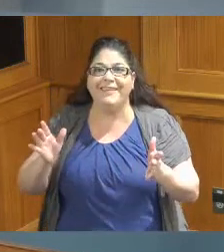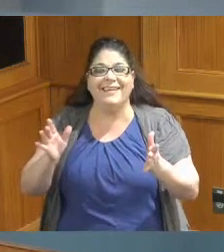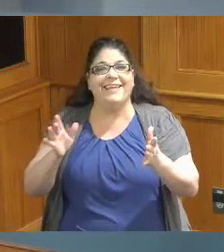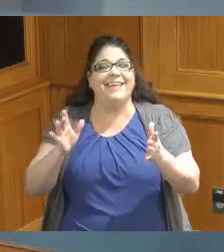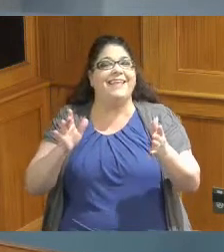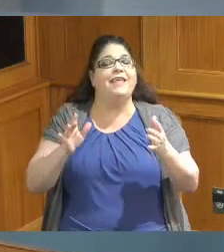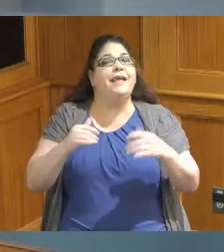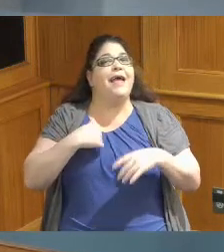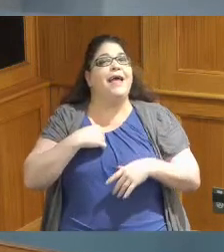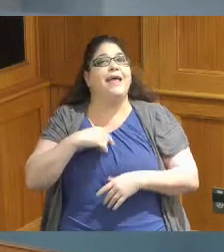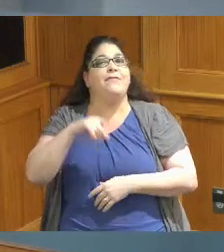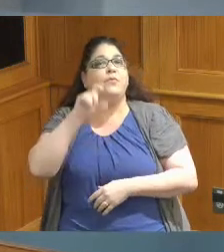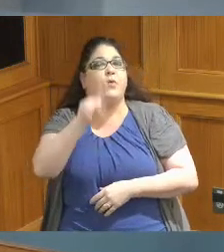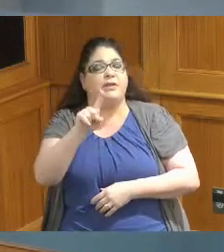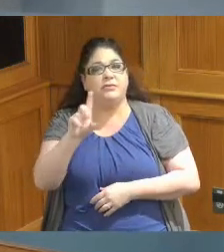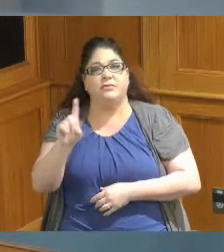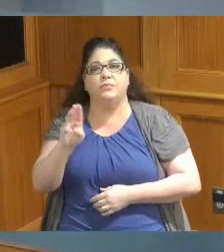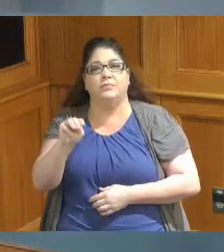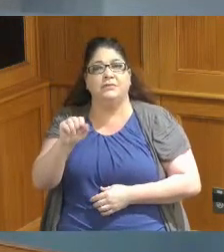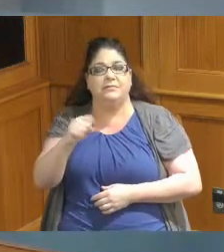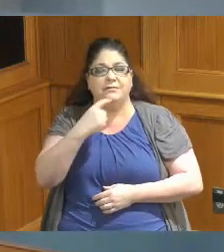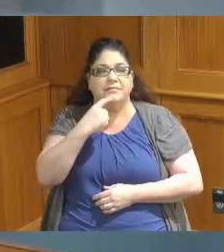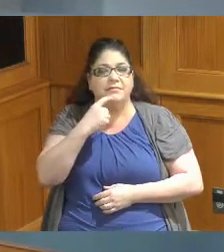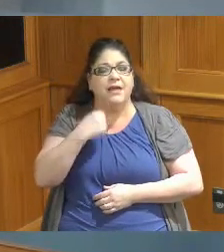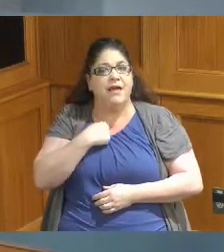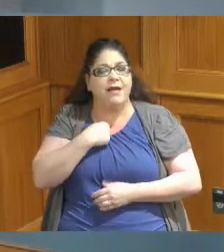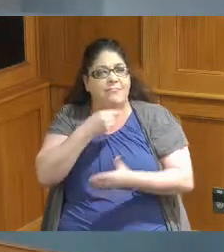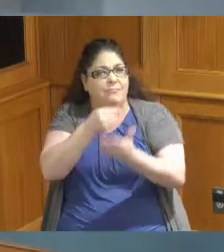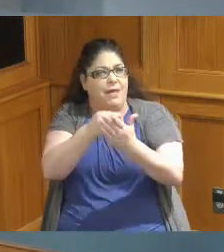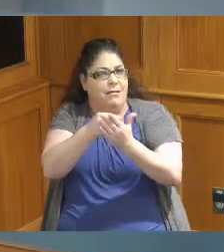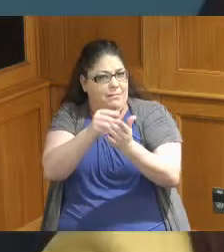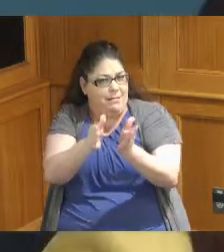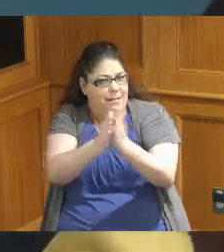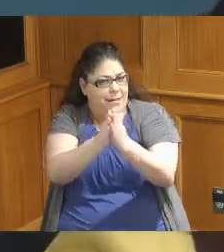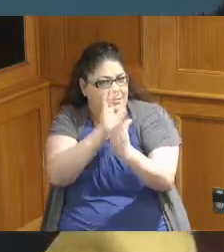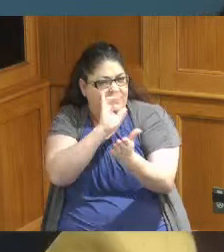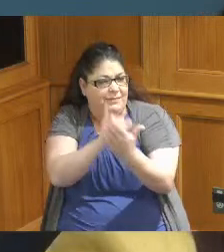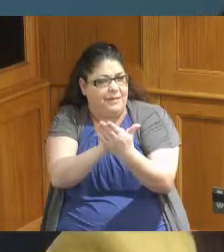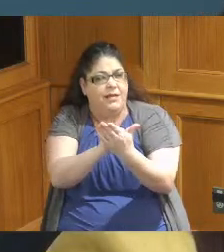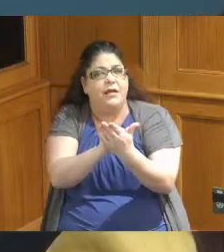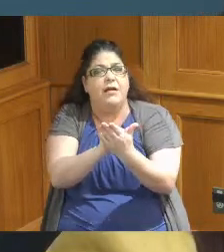as far as the monies that were asked for by these particular entities did